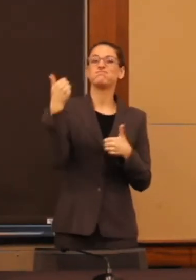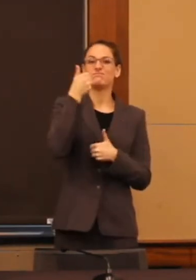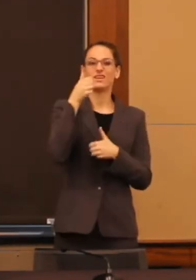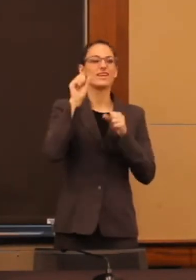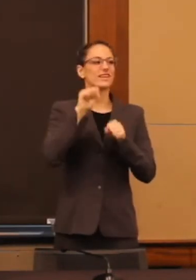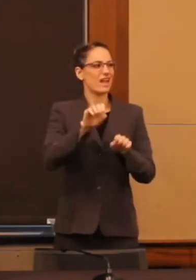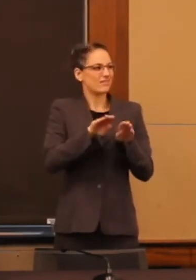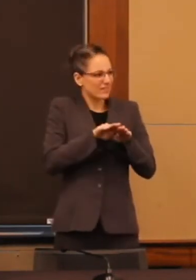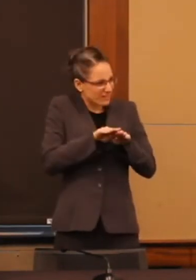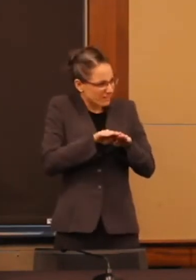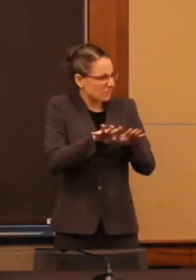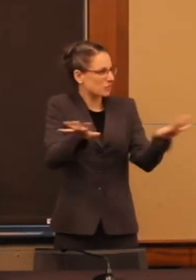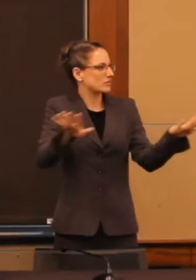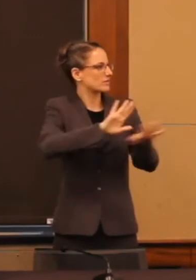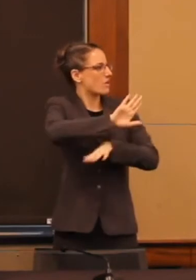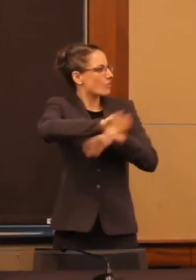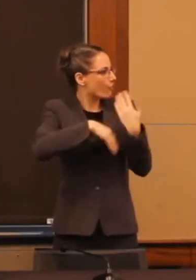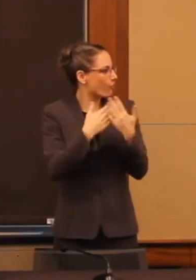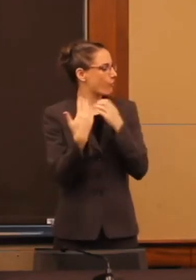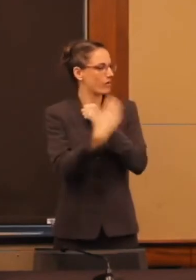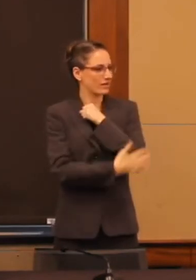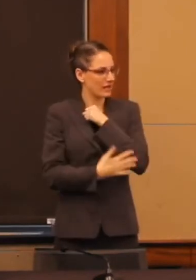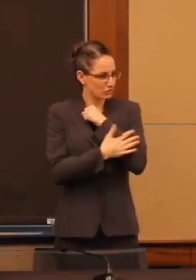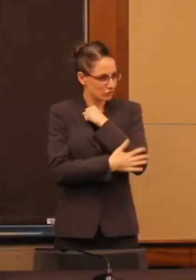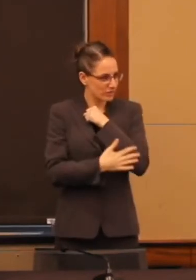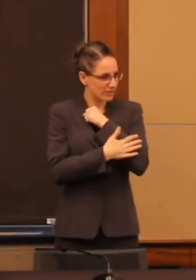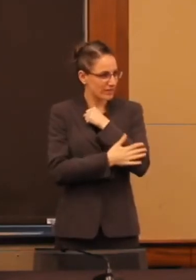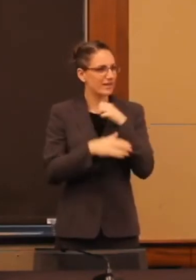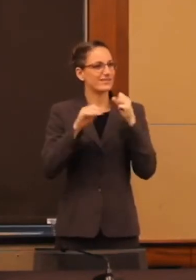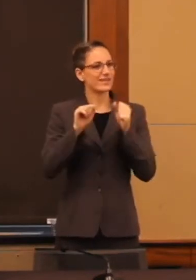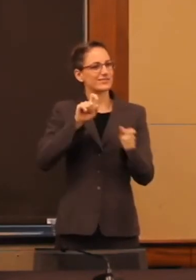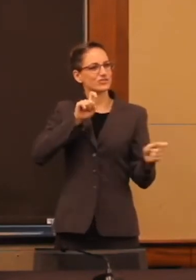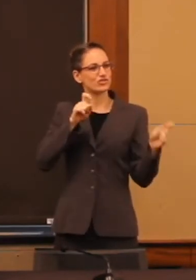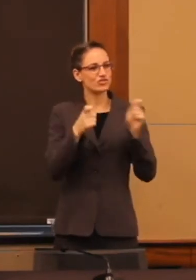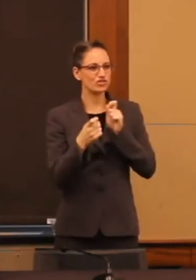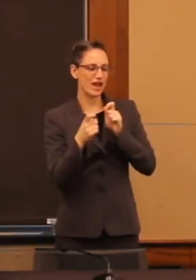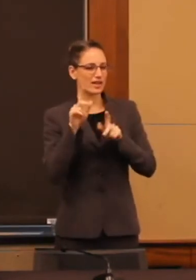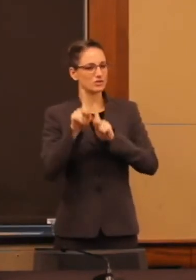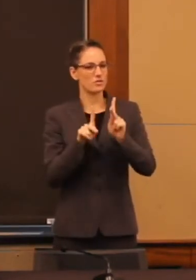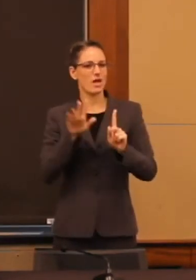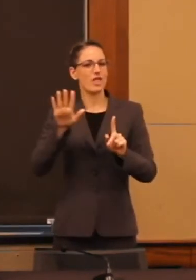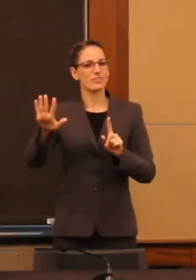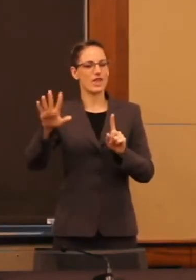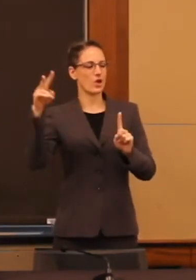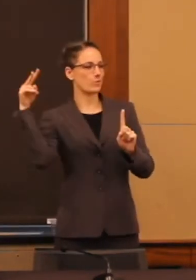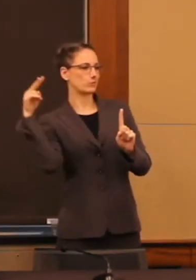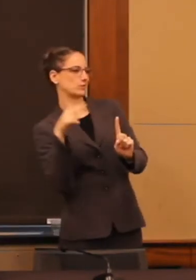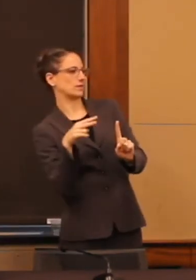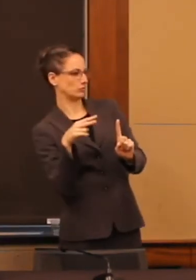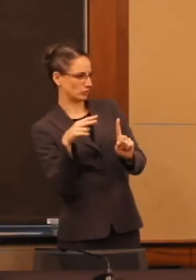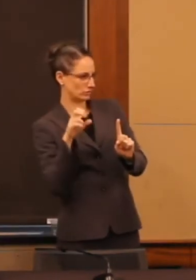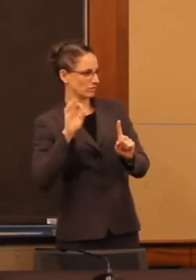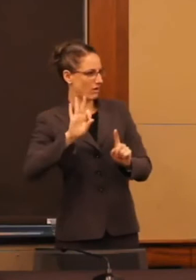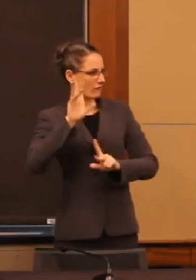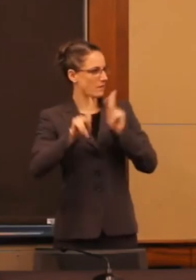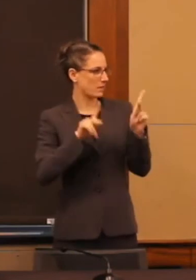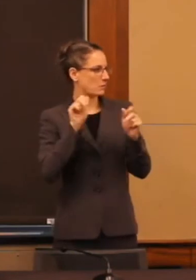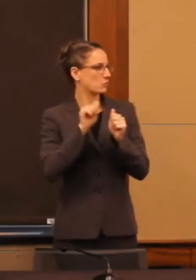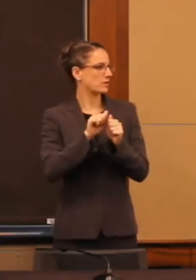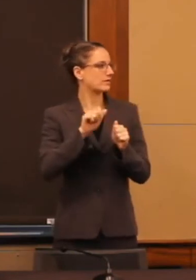on helping people see people with different disabilities in a different more positive light.